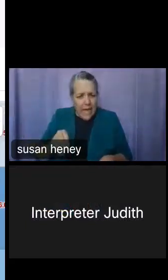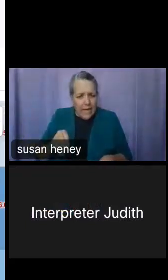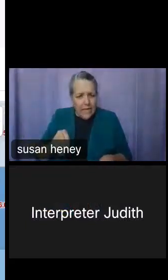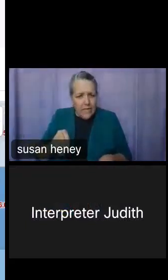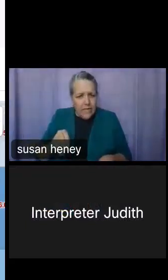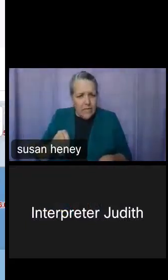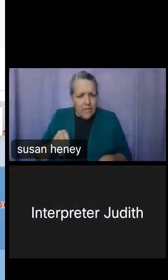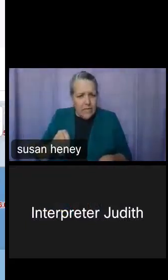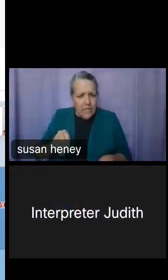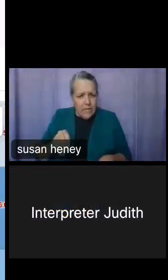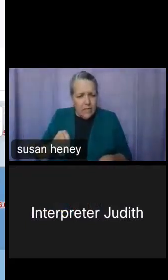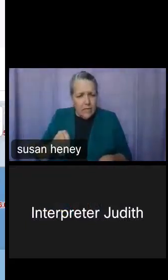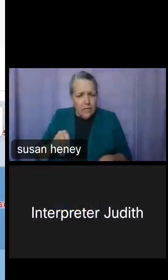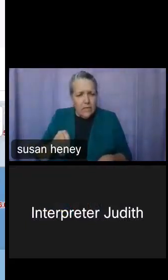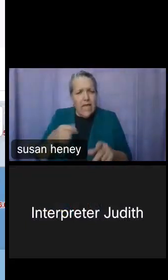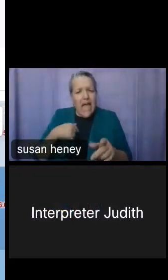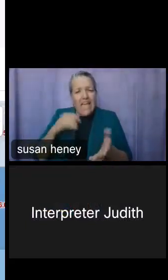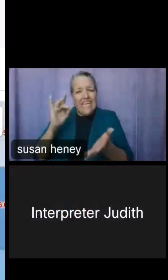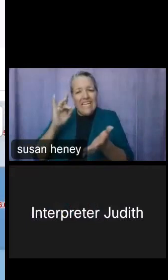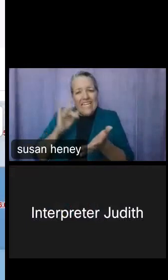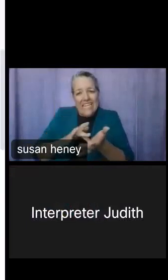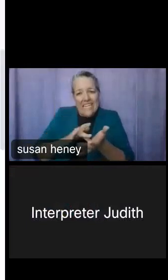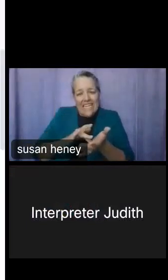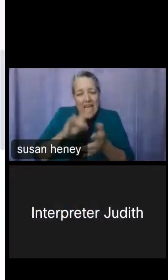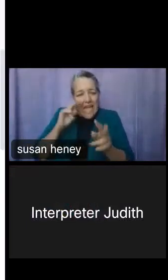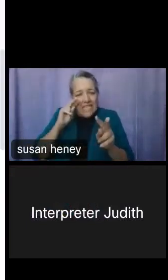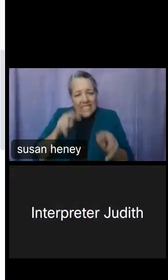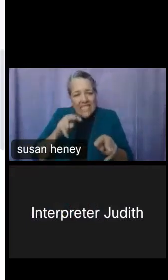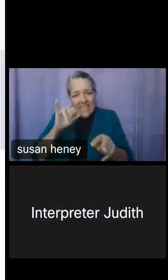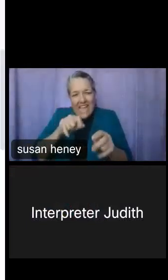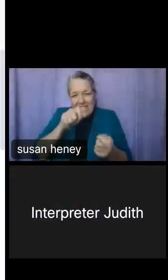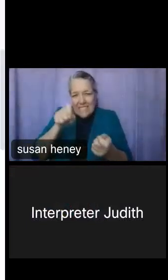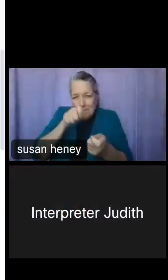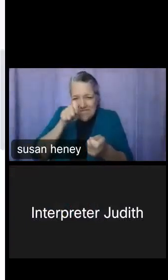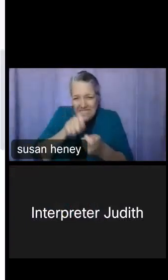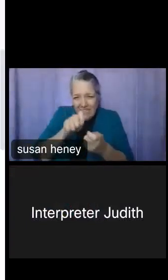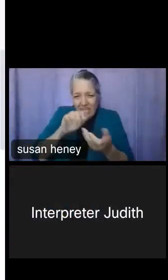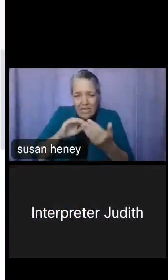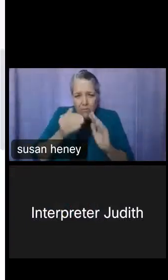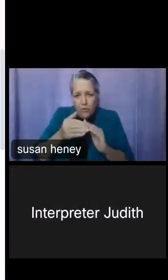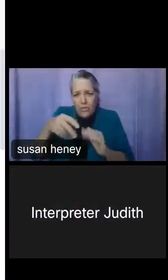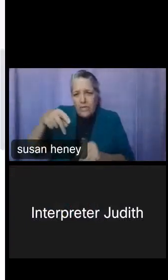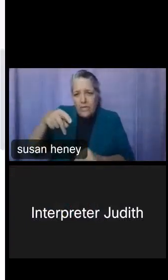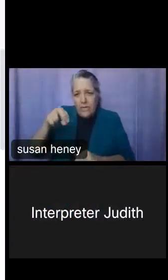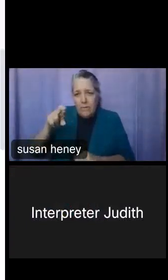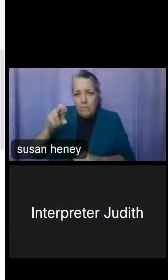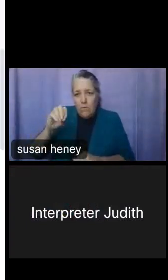case, I can click and view the profile of a specific community. Now, I can see perhaps